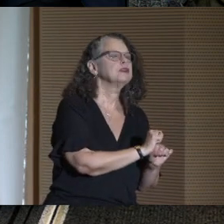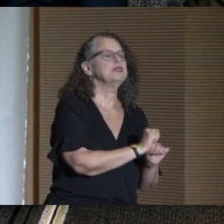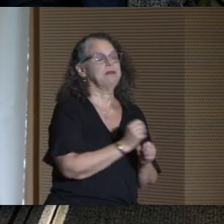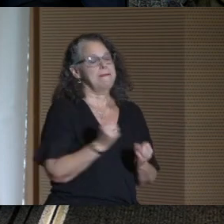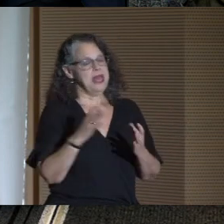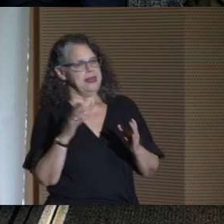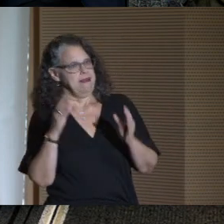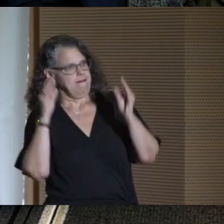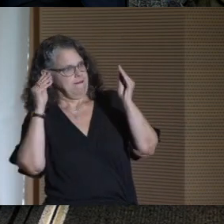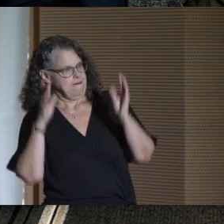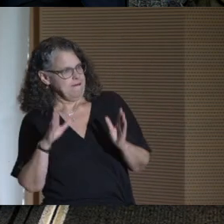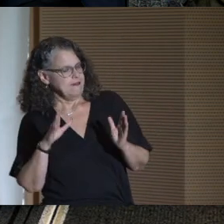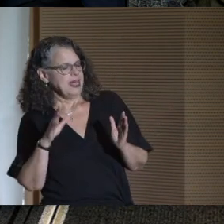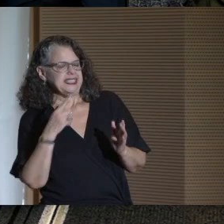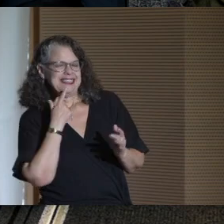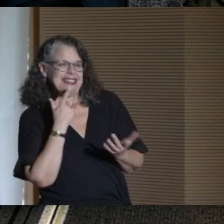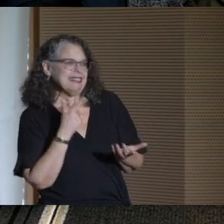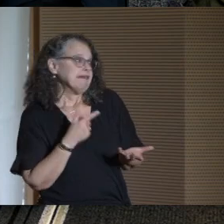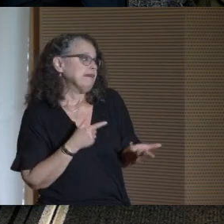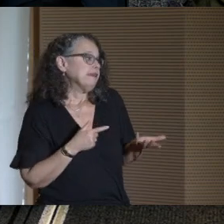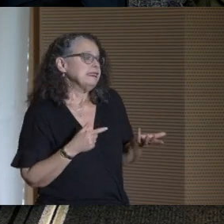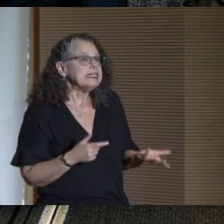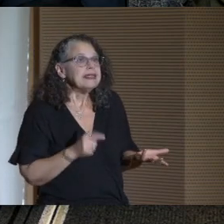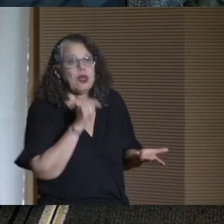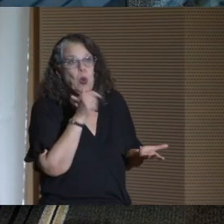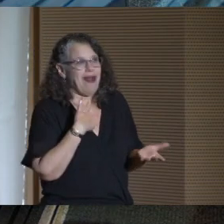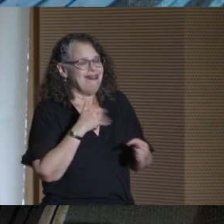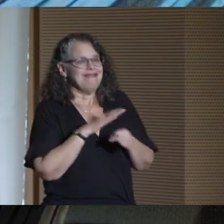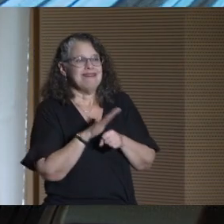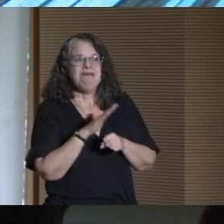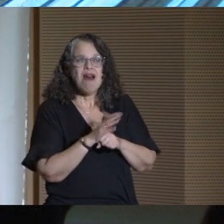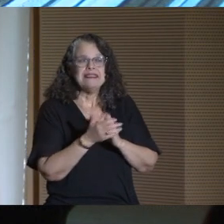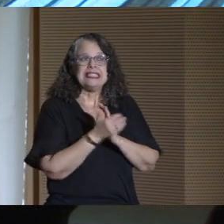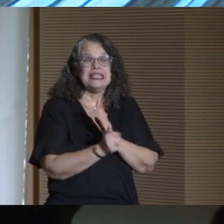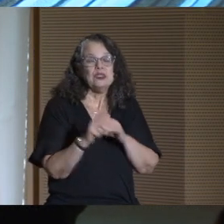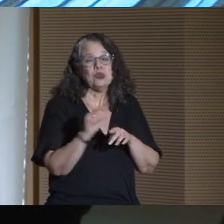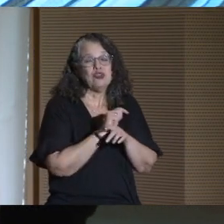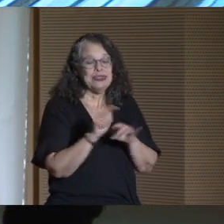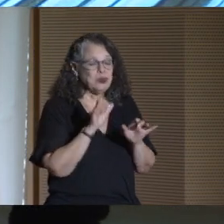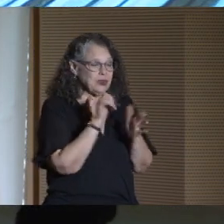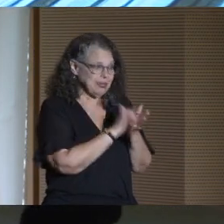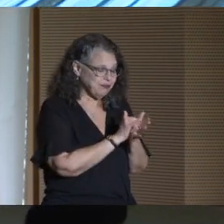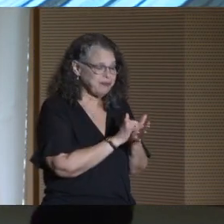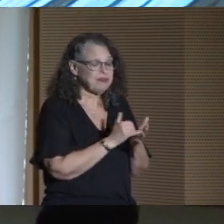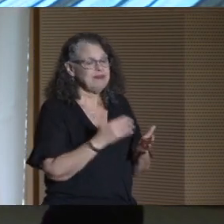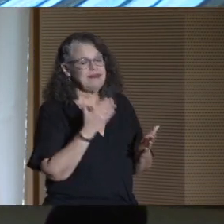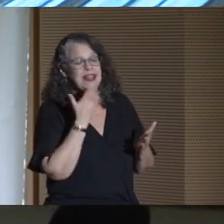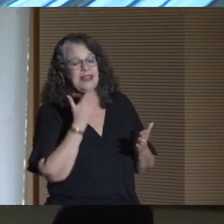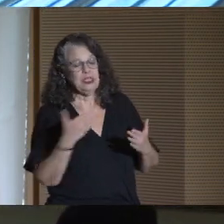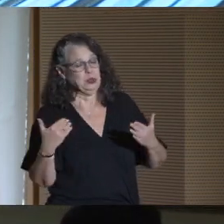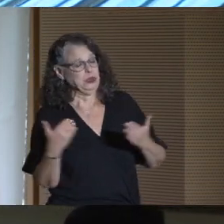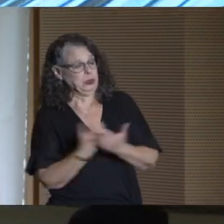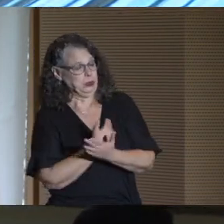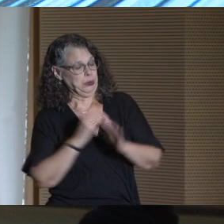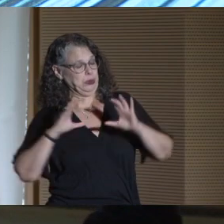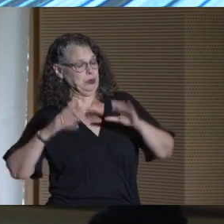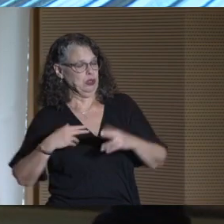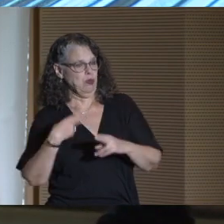But many faculty said that they lacked the tools and the training to do so. And thanks to a trailblazing group we call